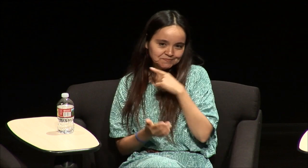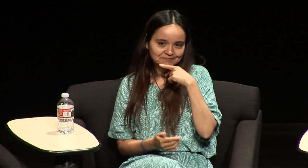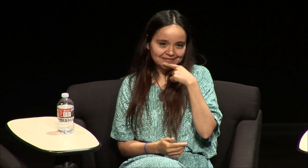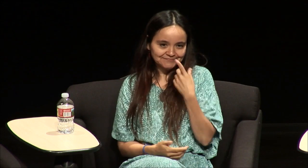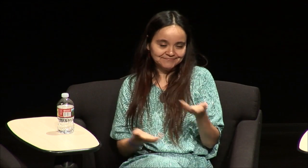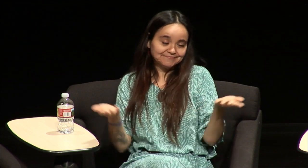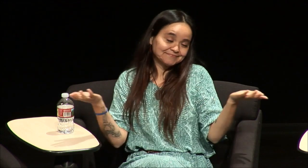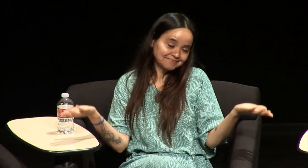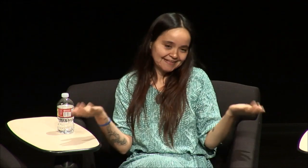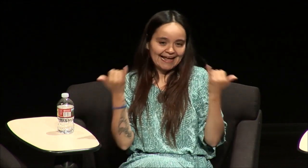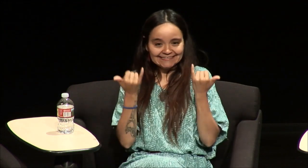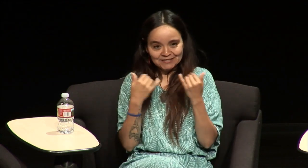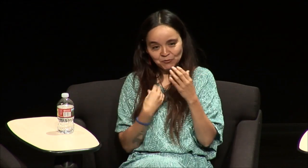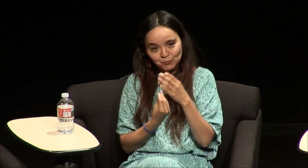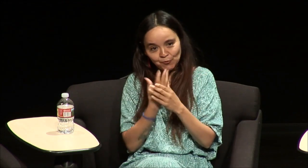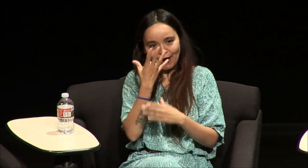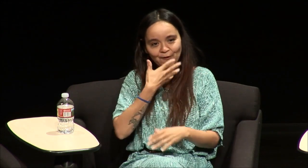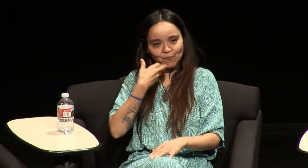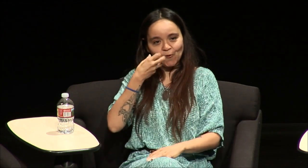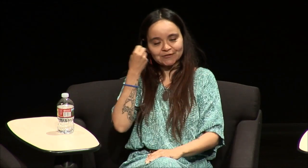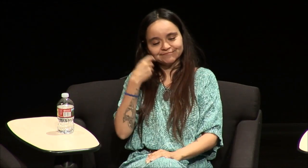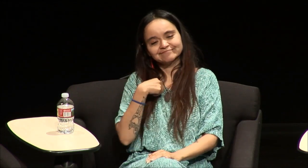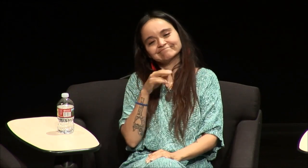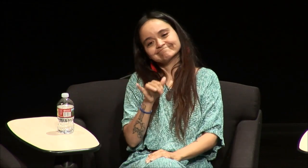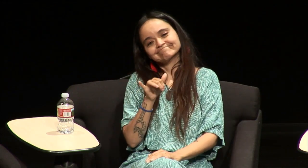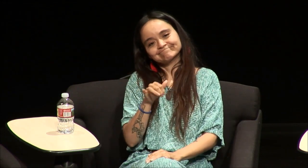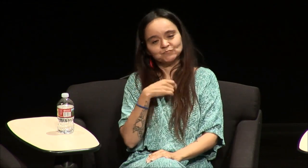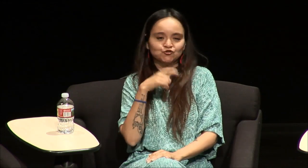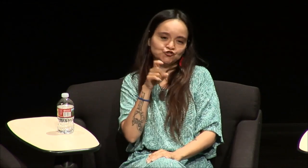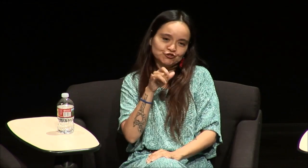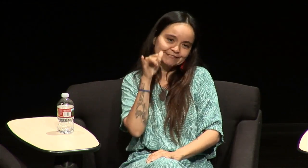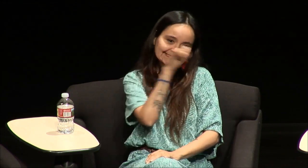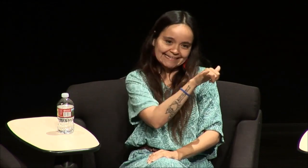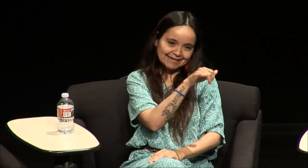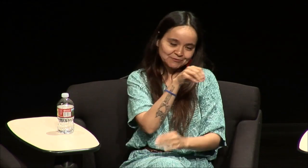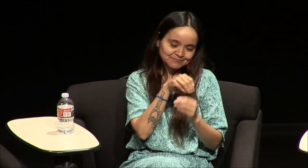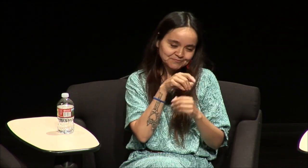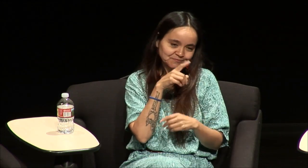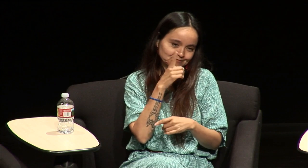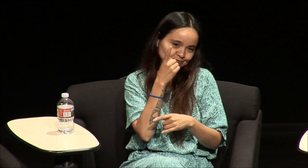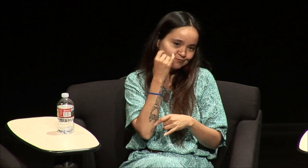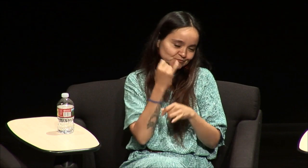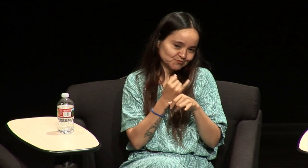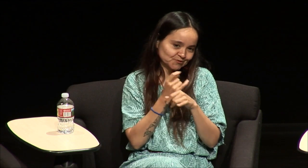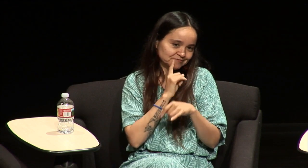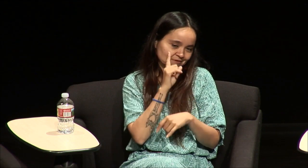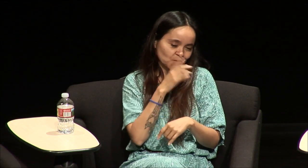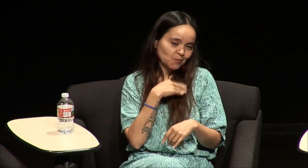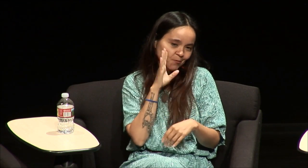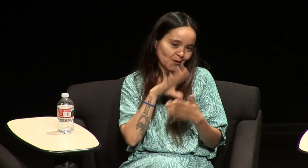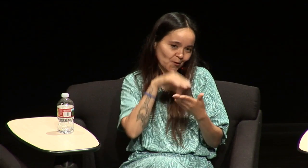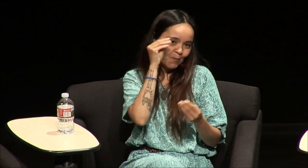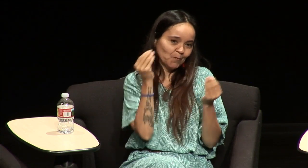I moved back to the hearing school here and now I'm a little bit older and you know I thought I think to myself I probably should have stayed there you